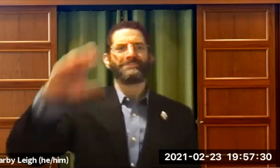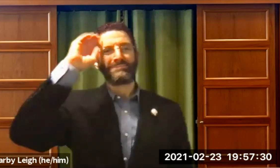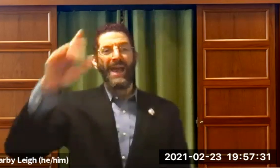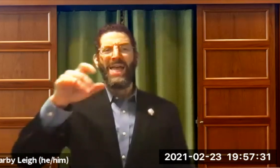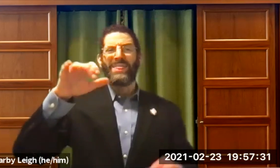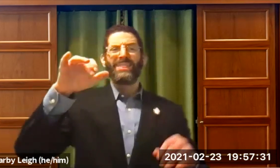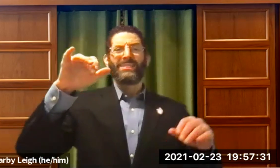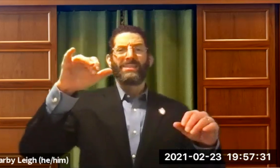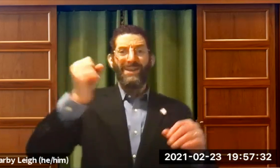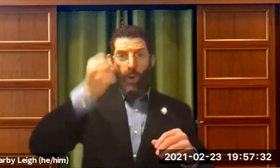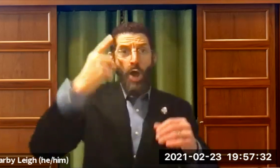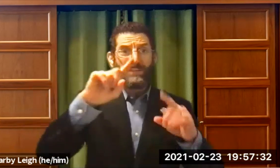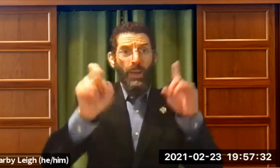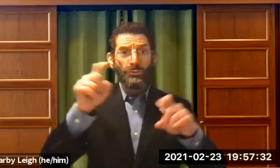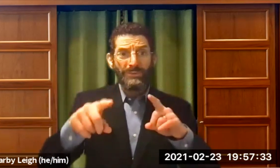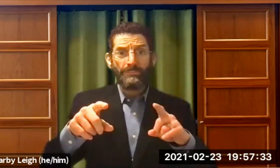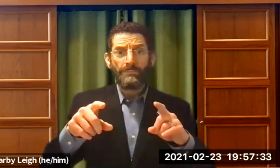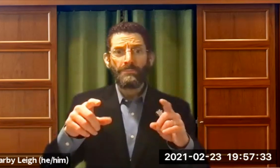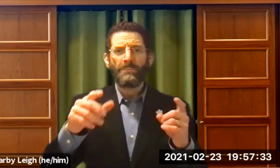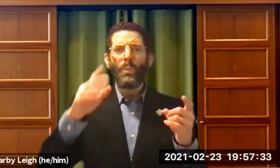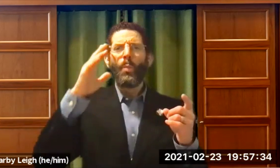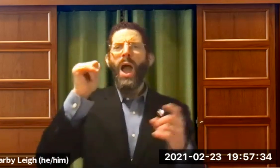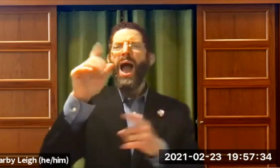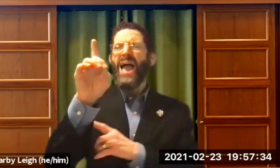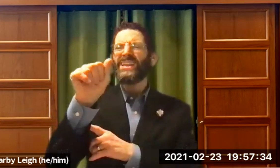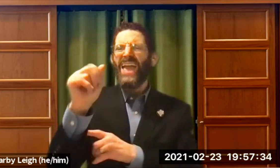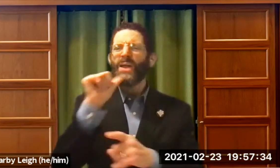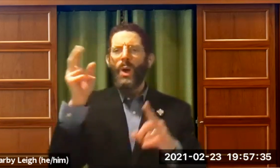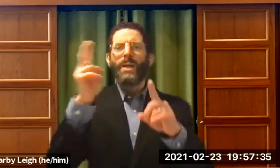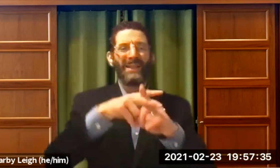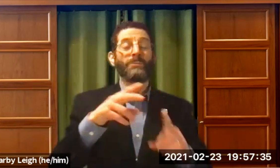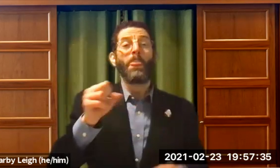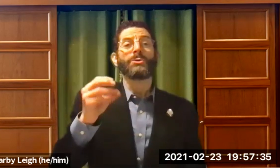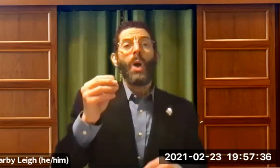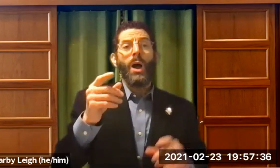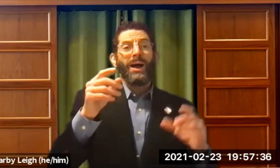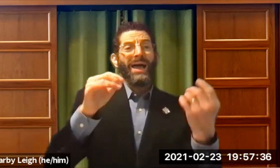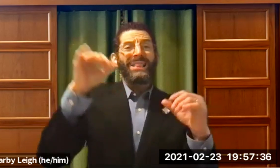Well, if I understand the question about the